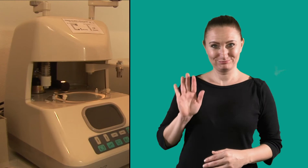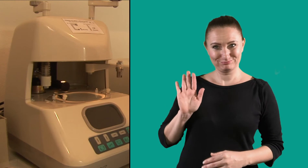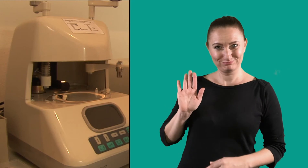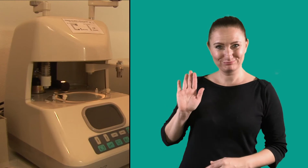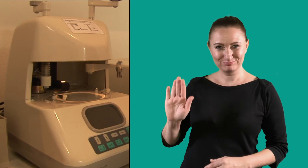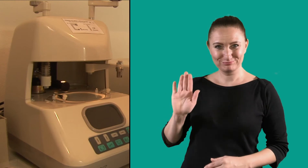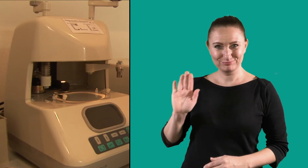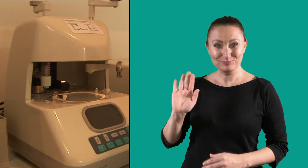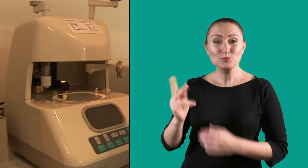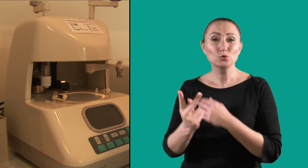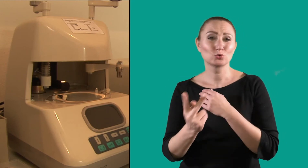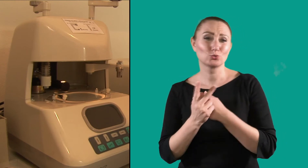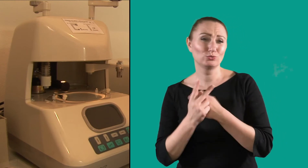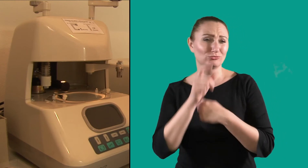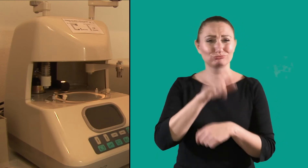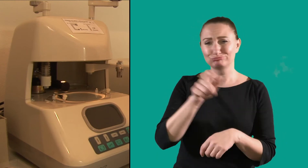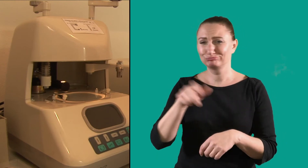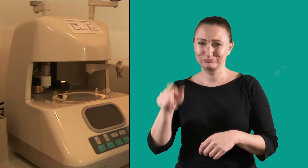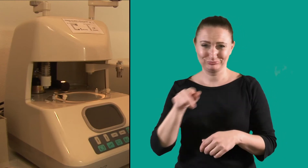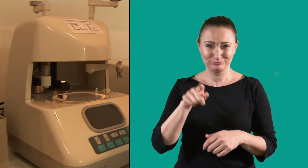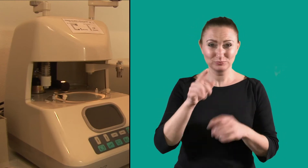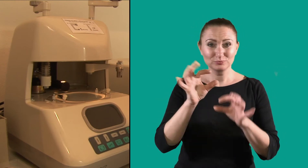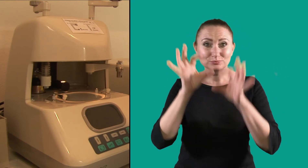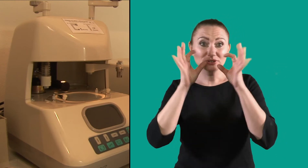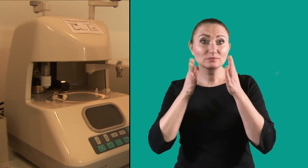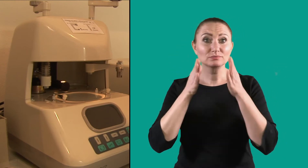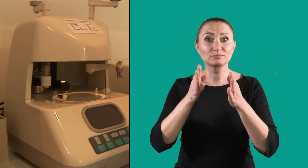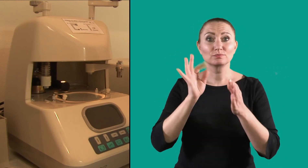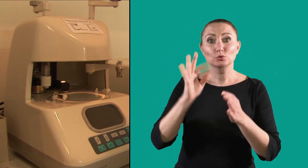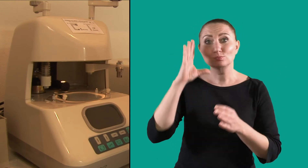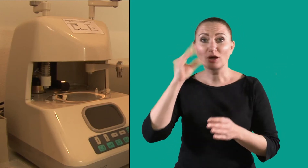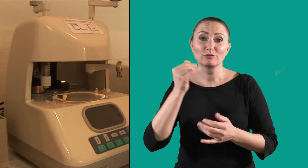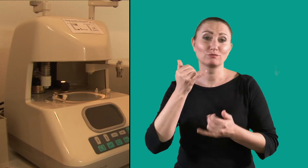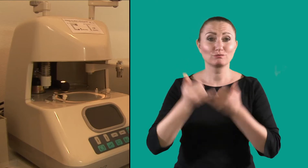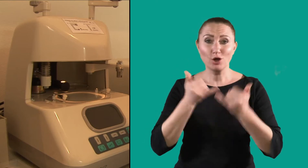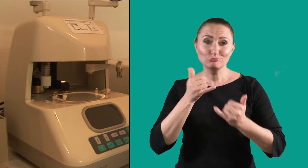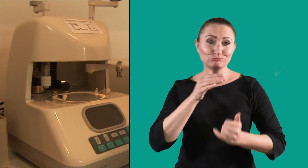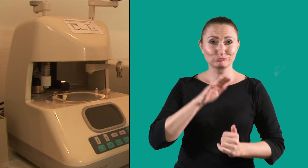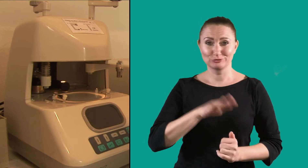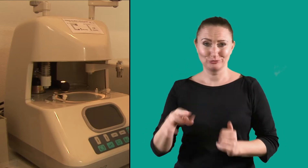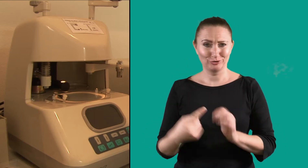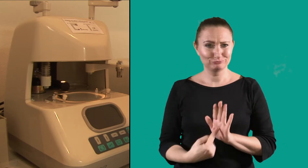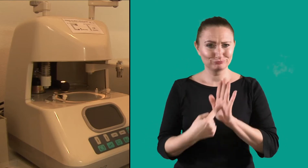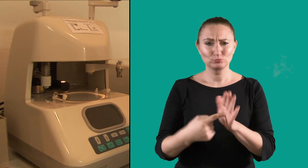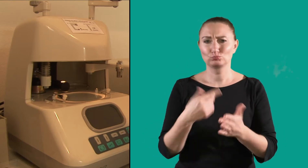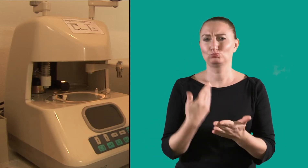He offers his customers men’s, women’s and children’s glasses.